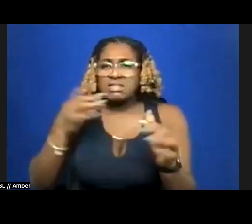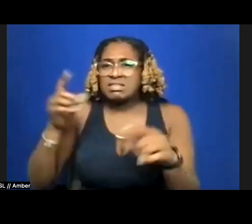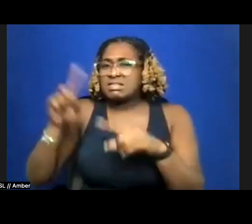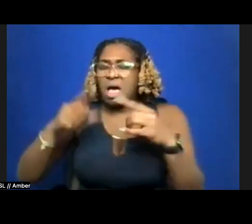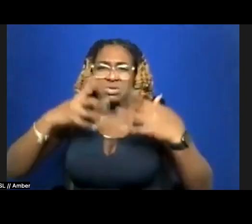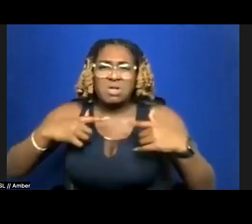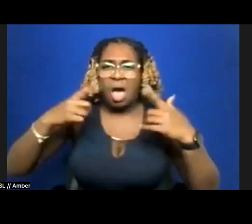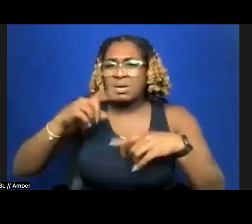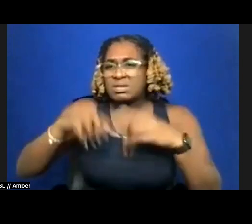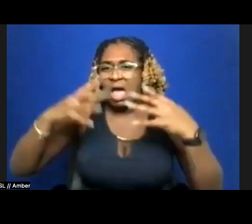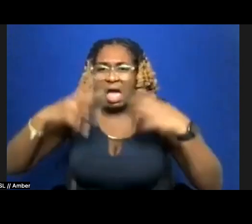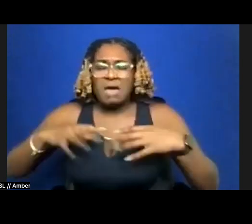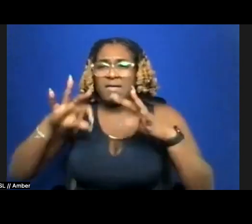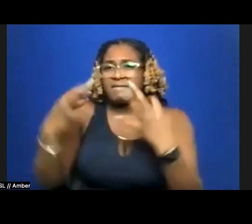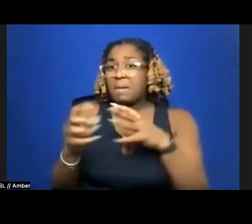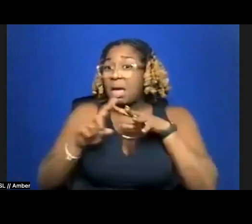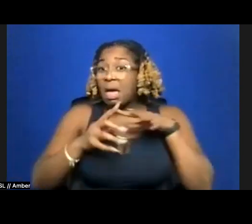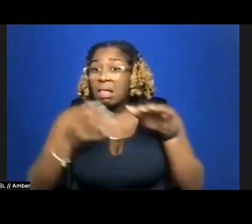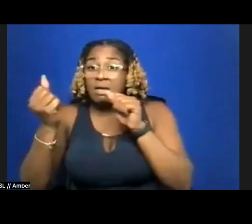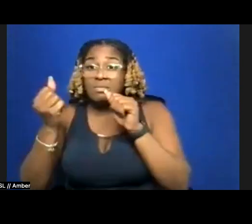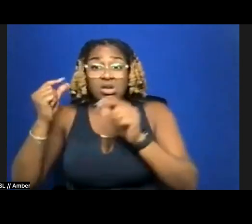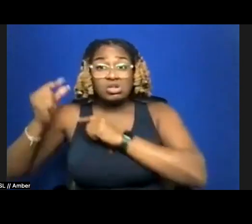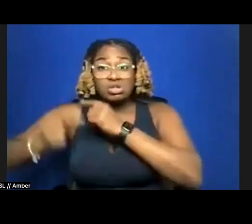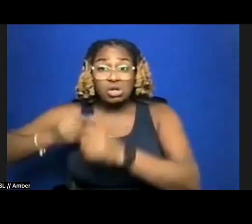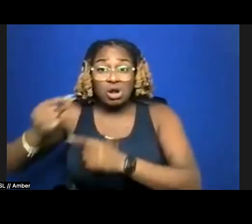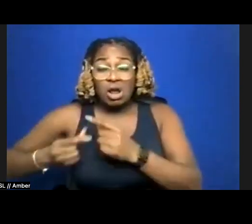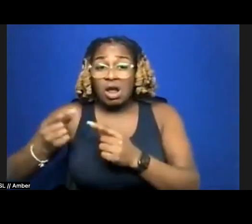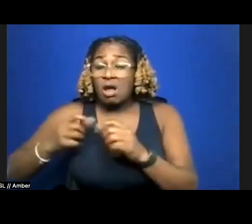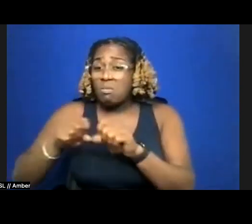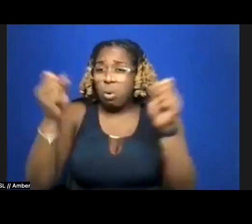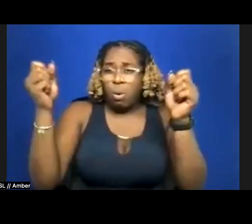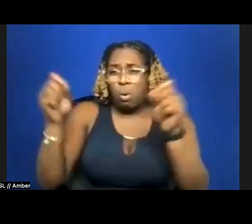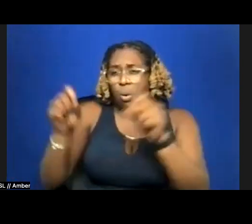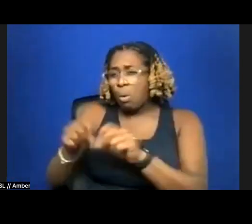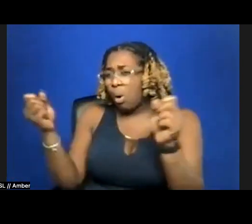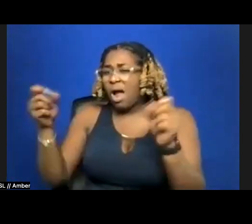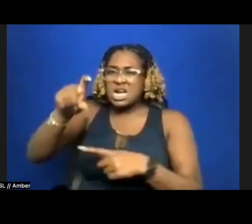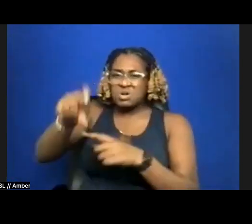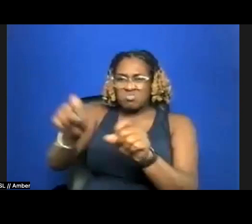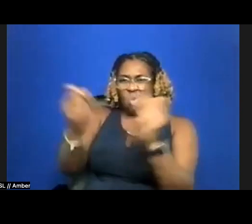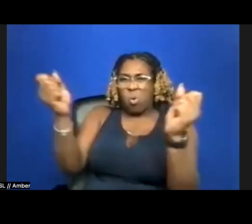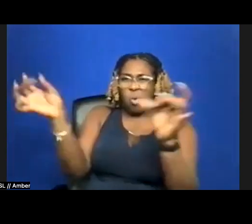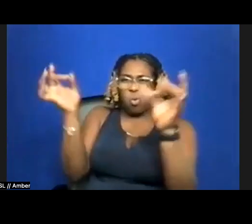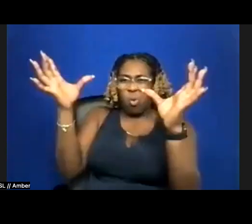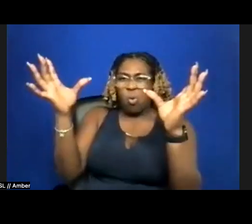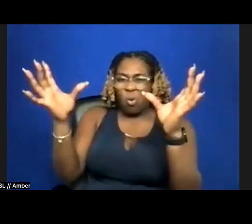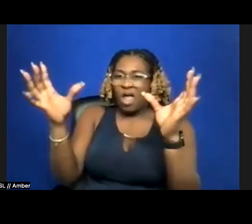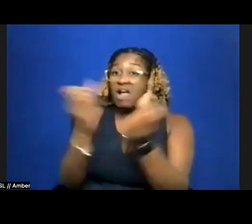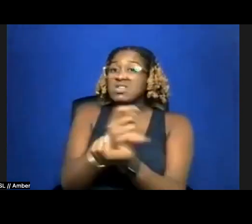my family left me a generation of breaking so I must break (everything they’ve given us)